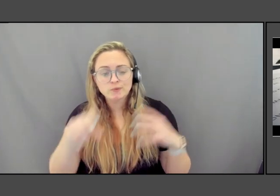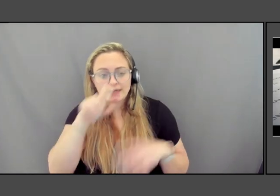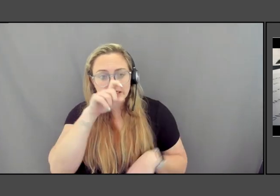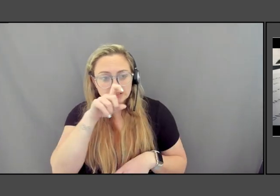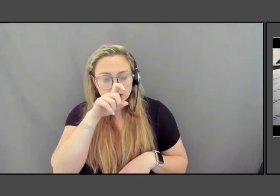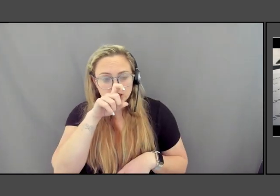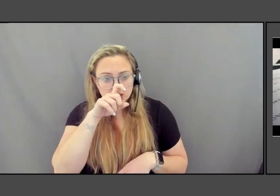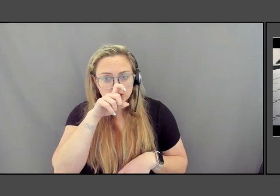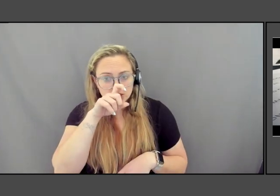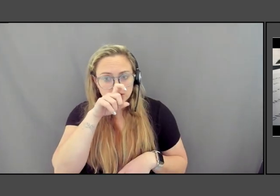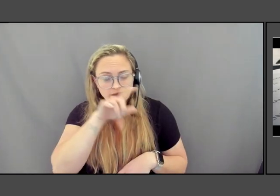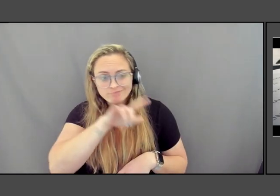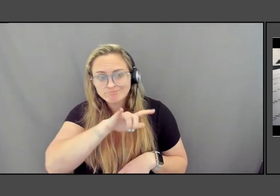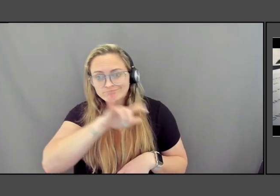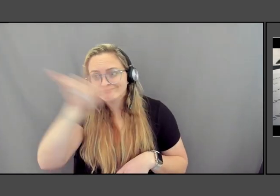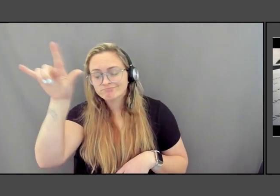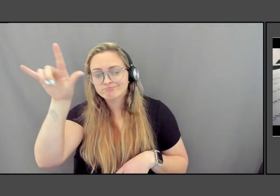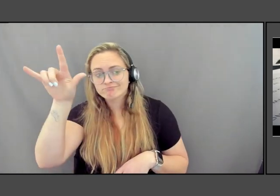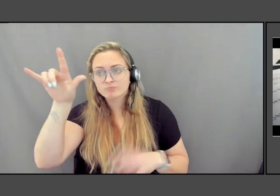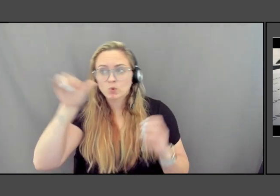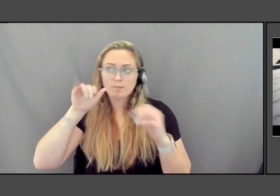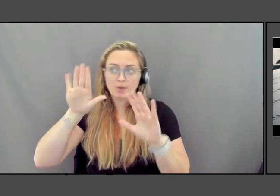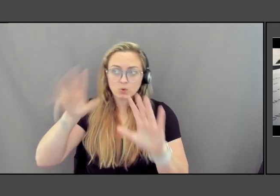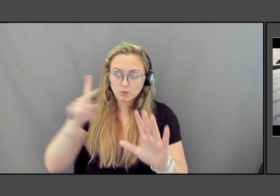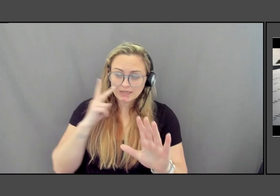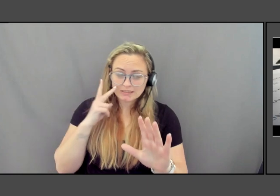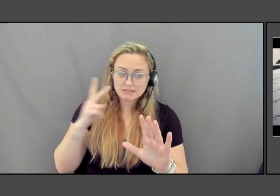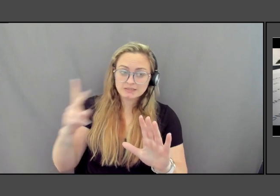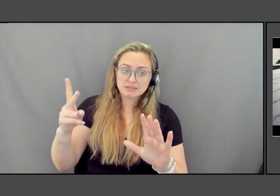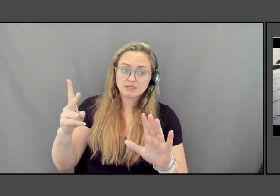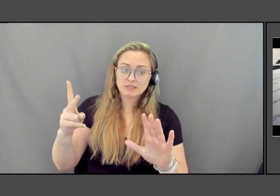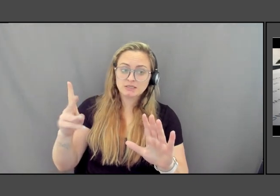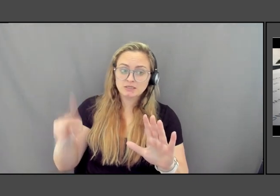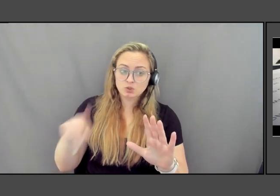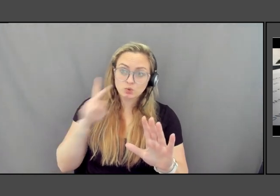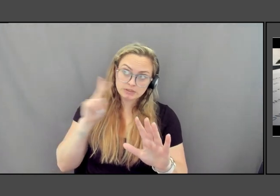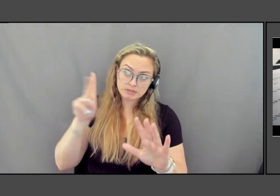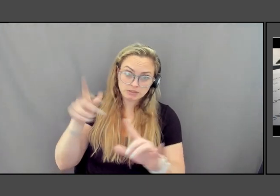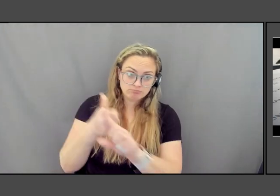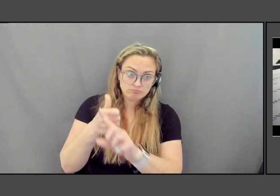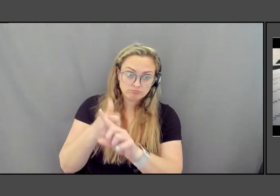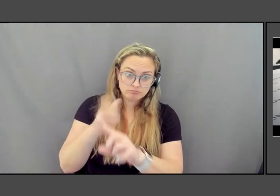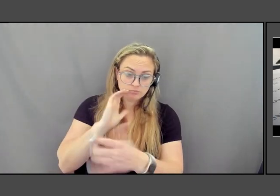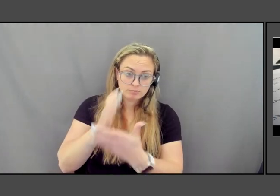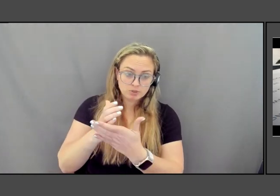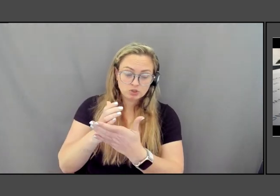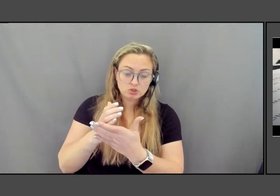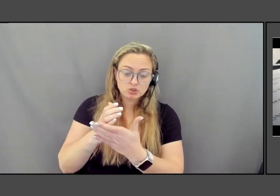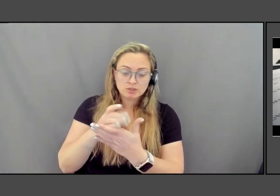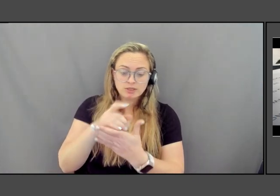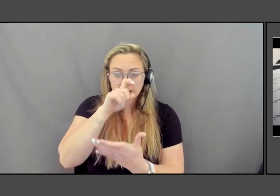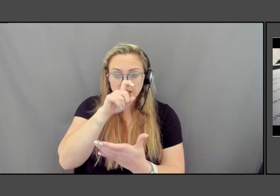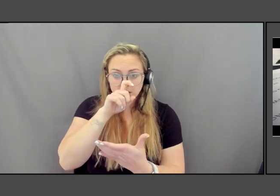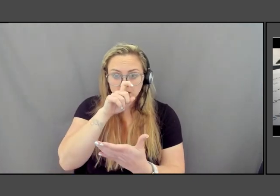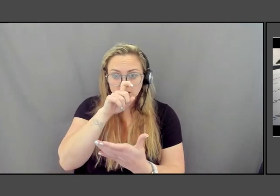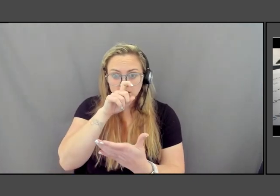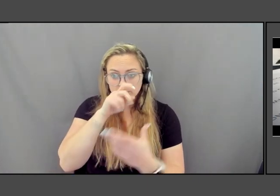to a mountain that you can actually see from that fish cutting platform and the eagle lays an egg, it hatches.